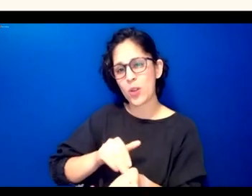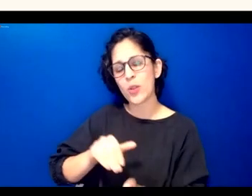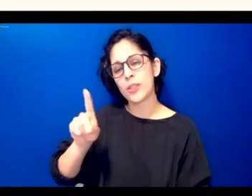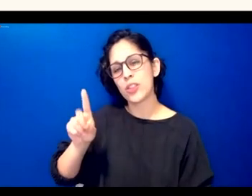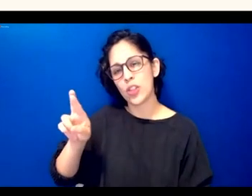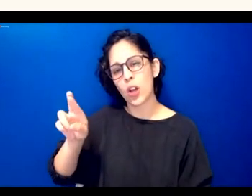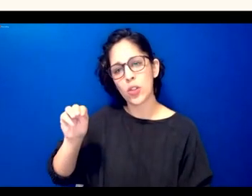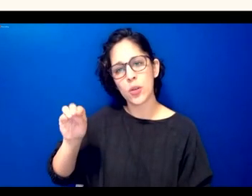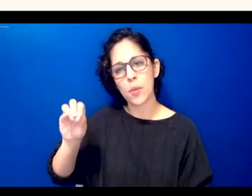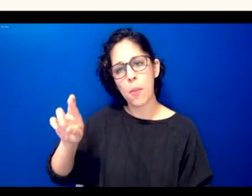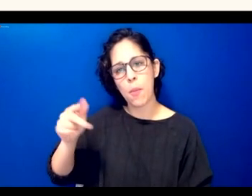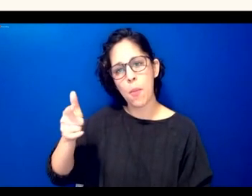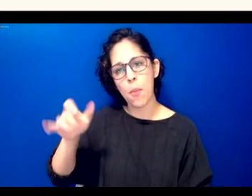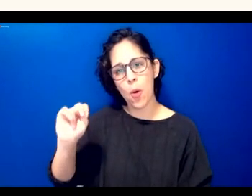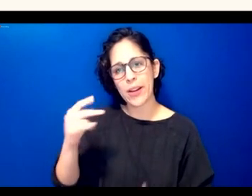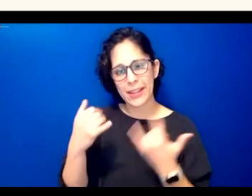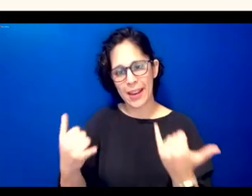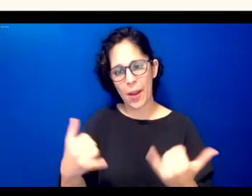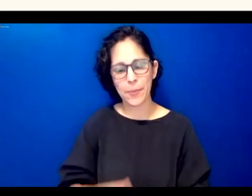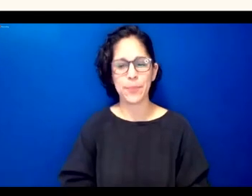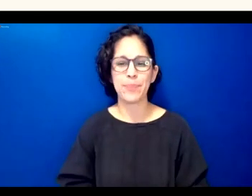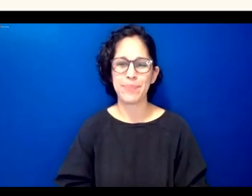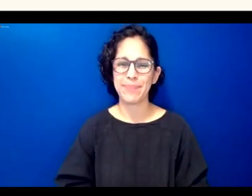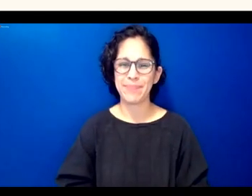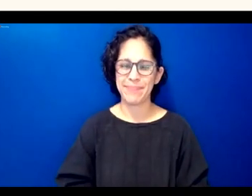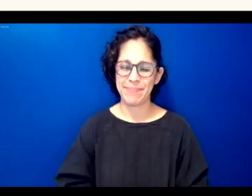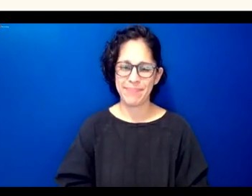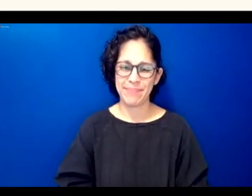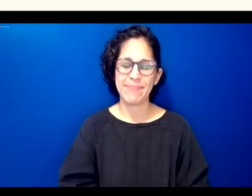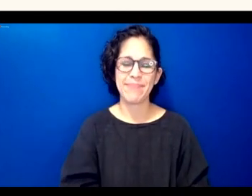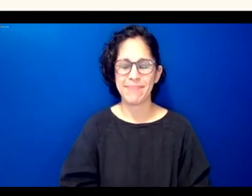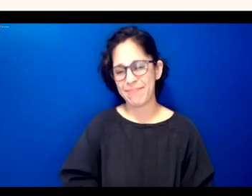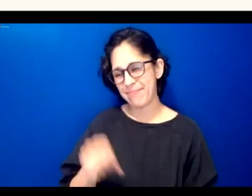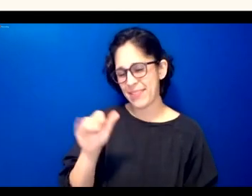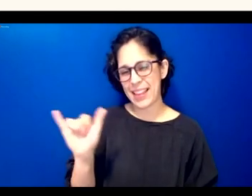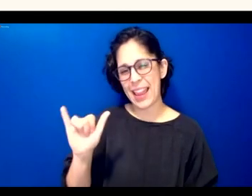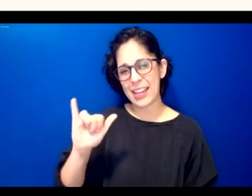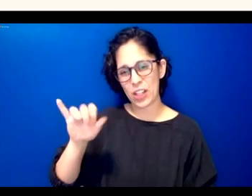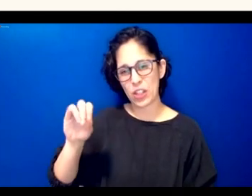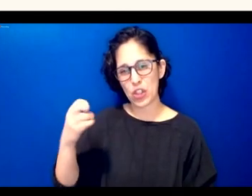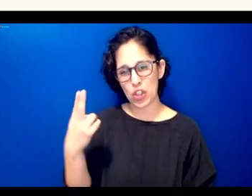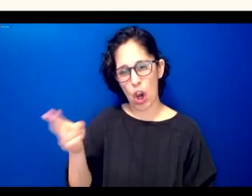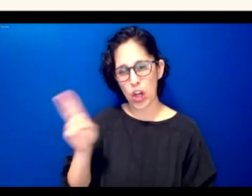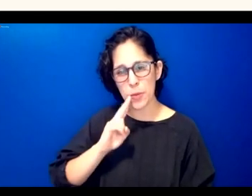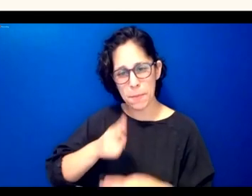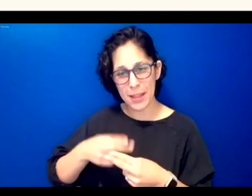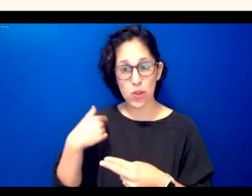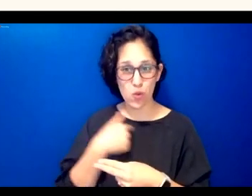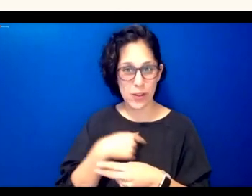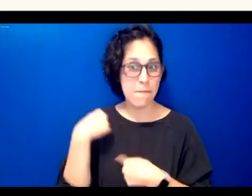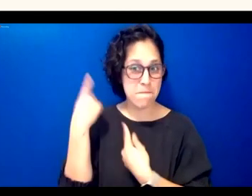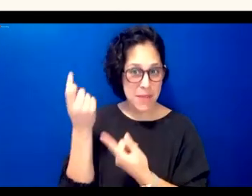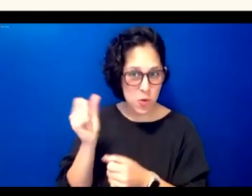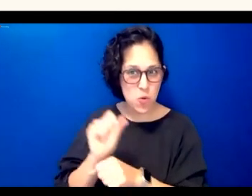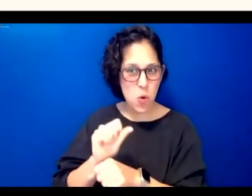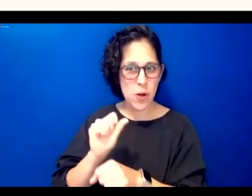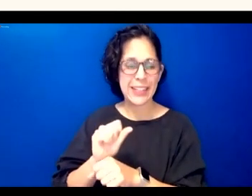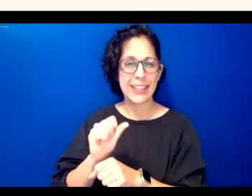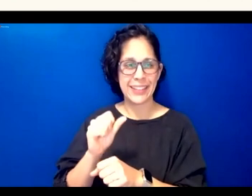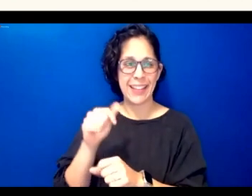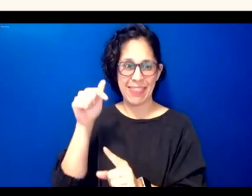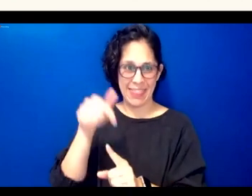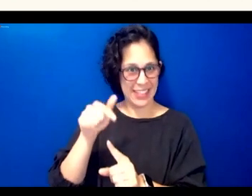yes so like josh said we've been working on this product for seven years now by the end